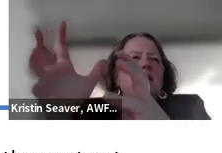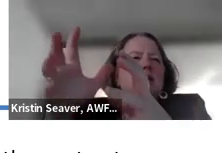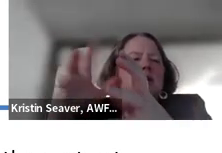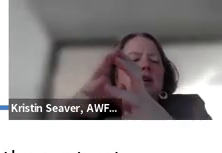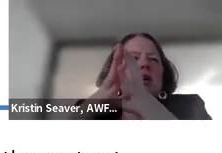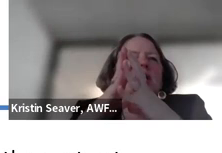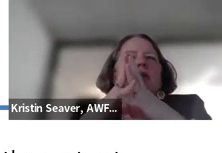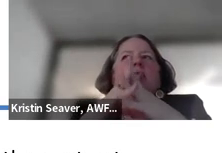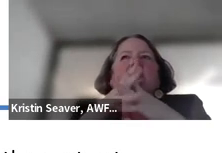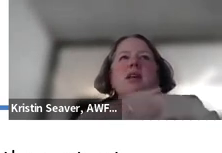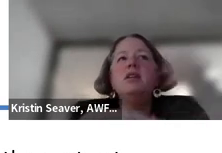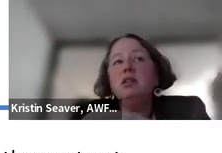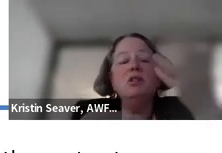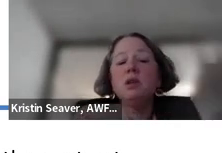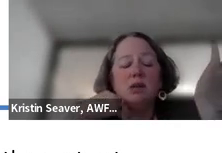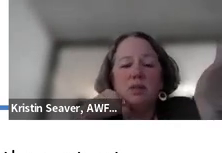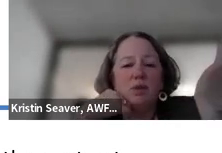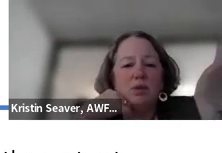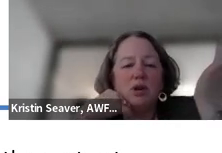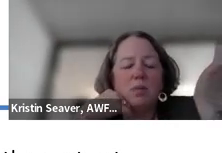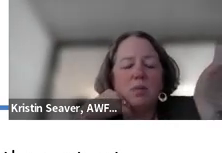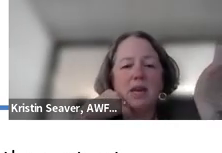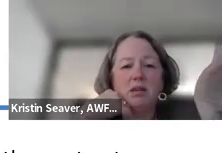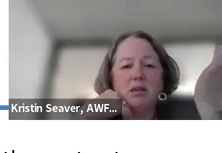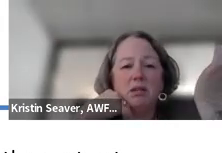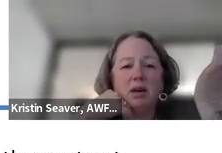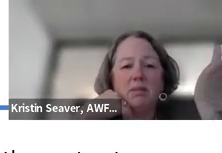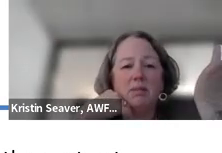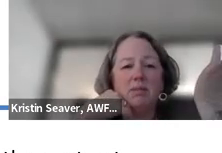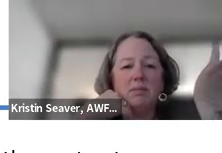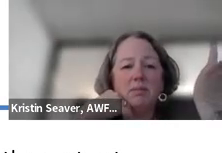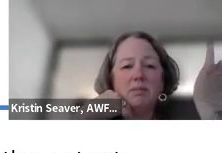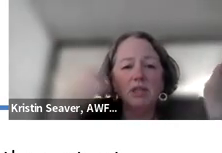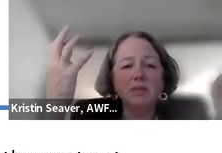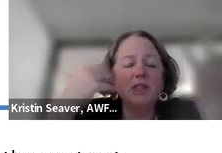you need the technology background, and then you do need to infuse the things